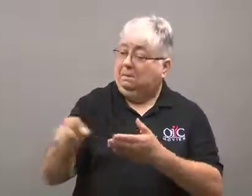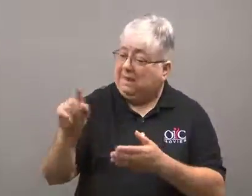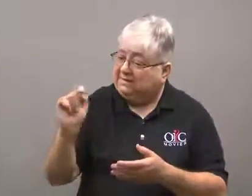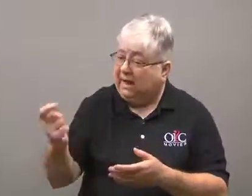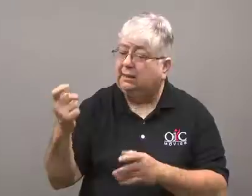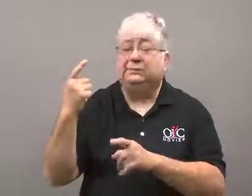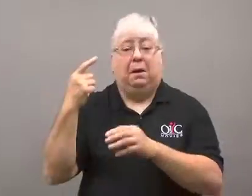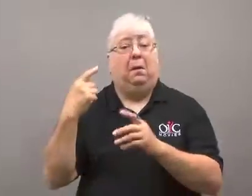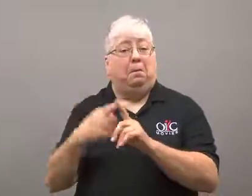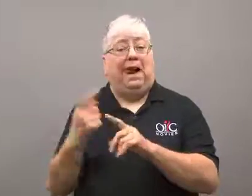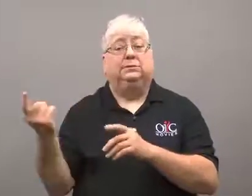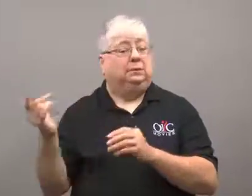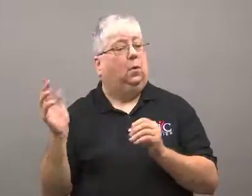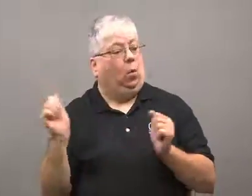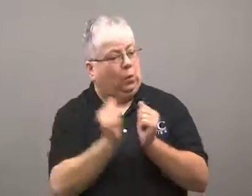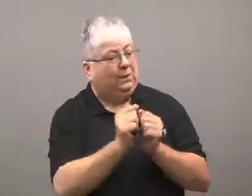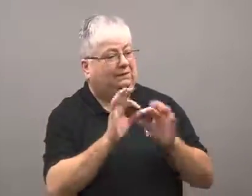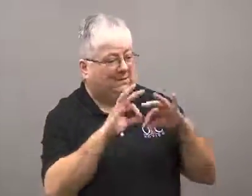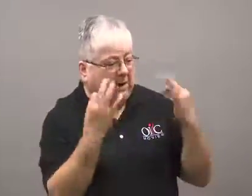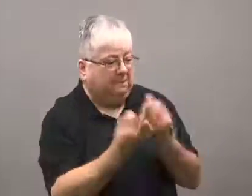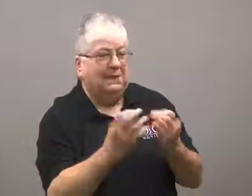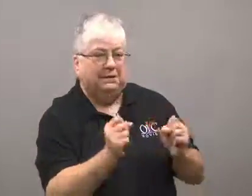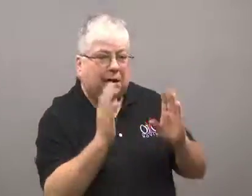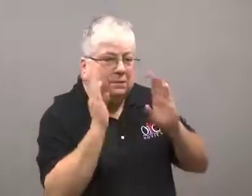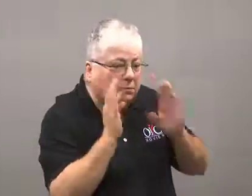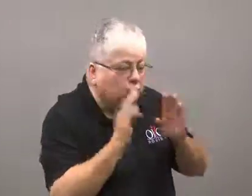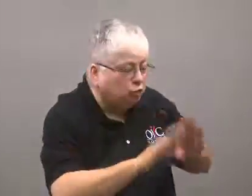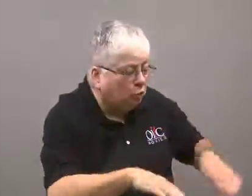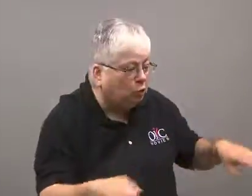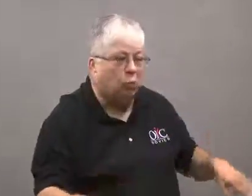Not only would they pay taxes, they'd also be able to focus on their families